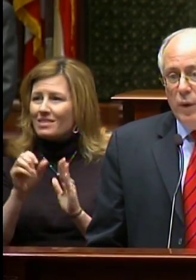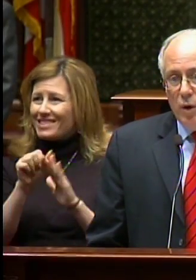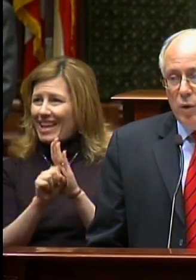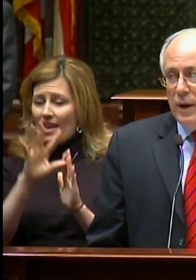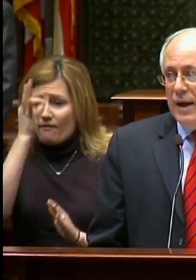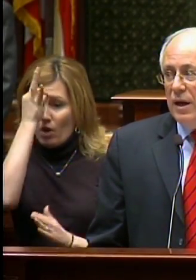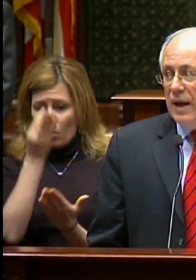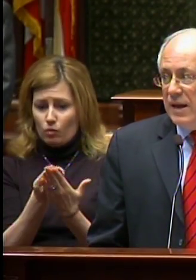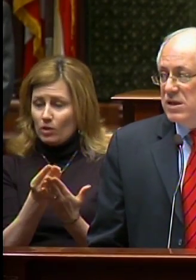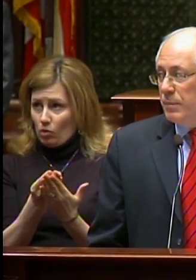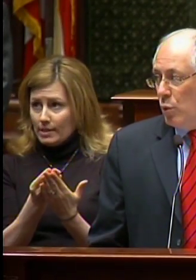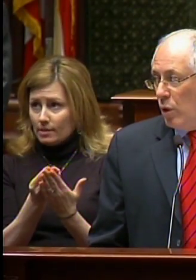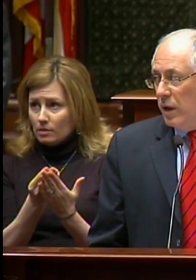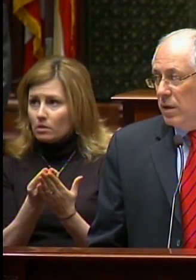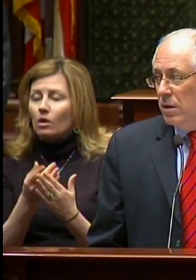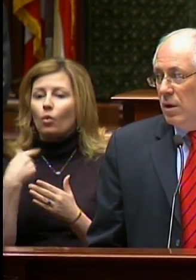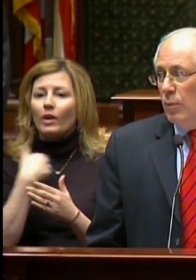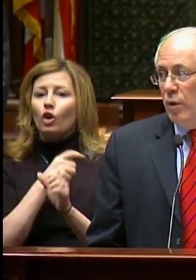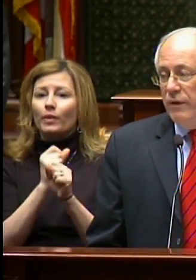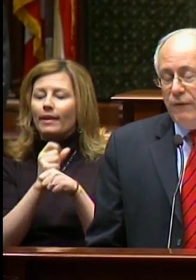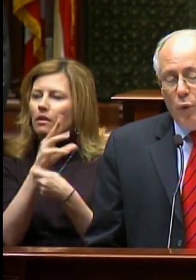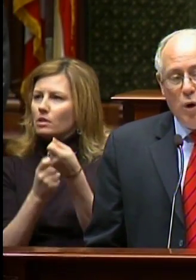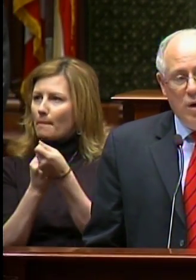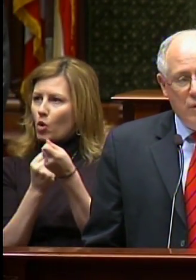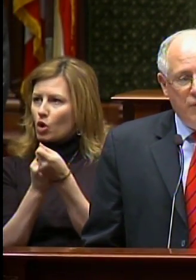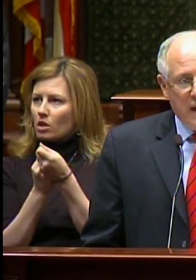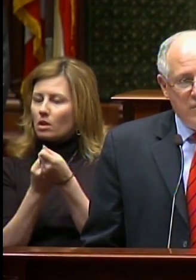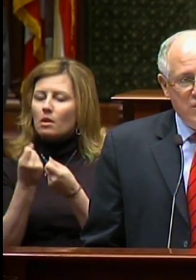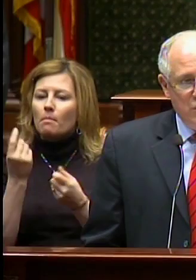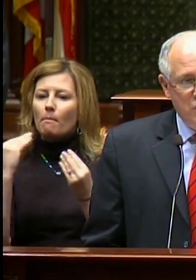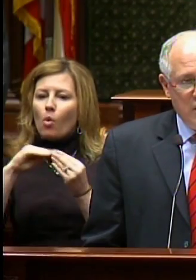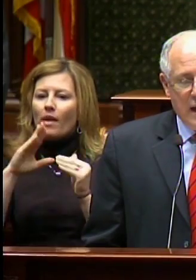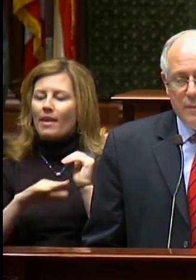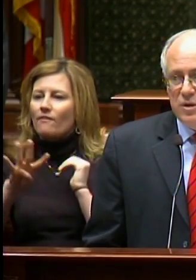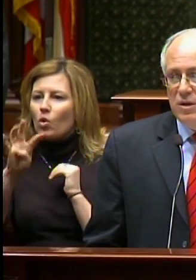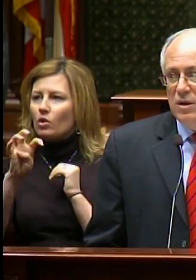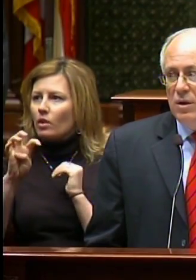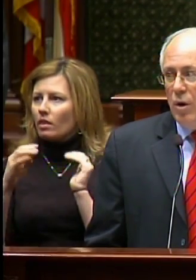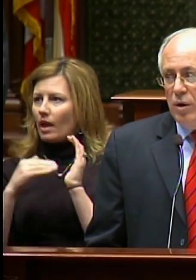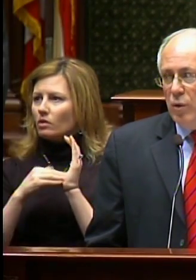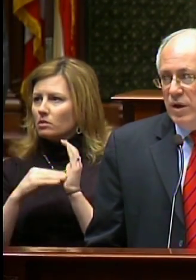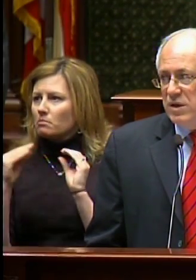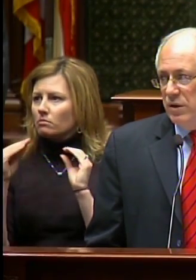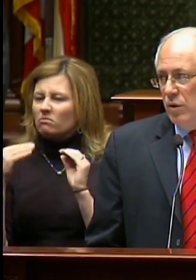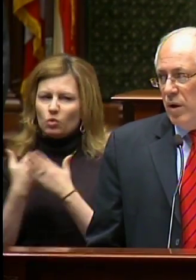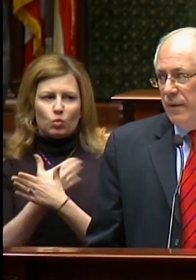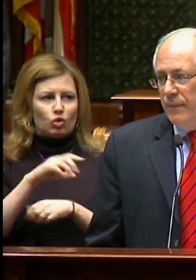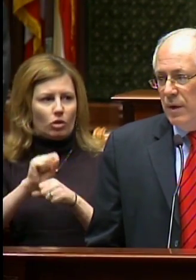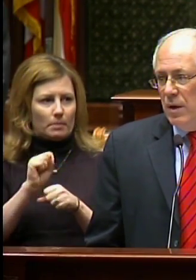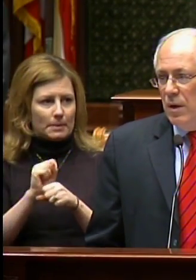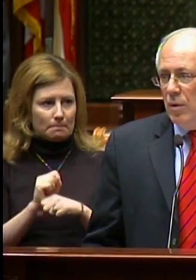we are creating and supporting more than 400,000 new jobs all across Illinois.